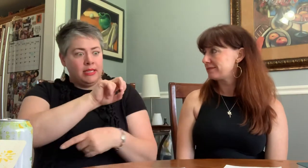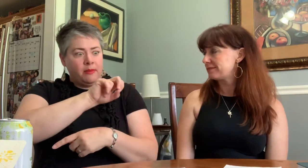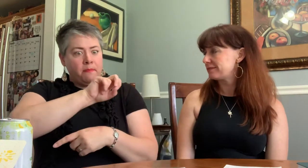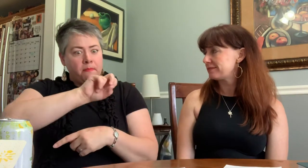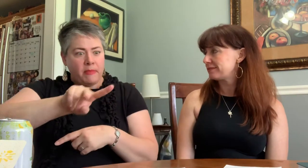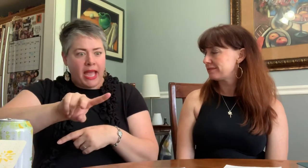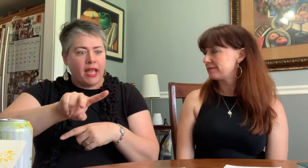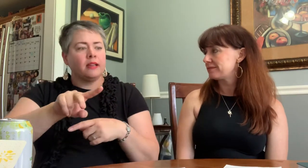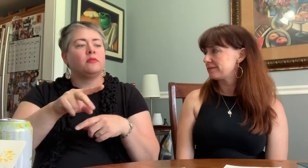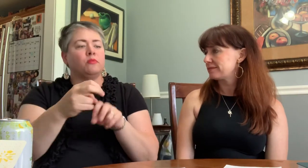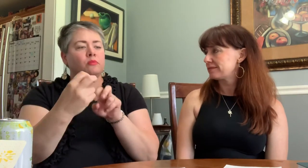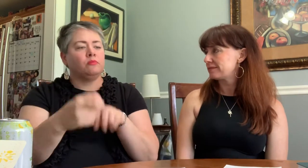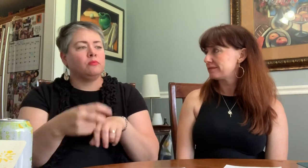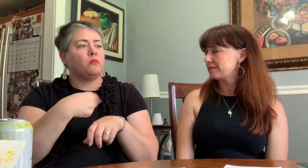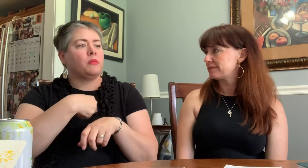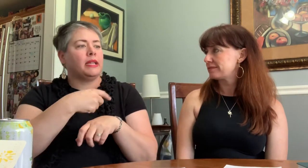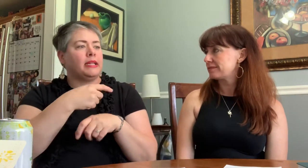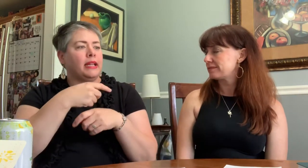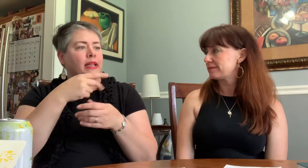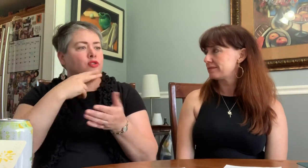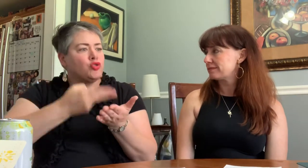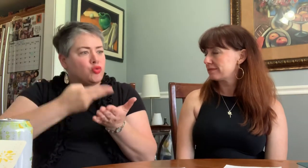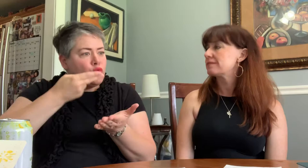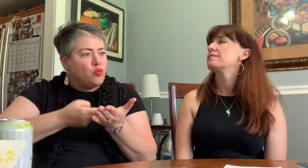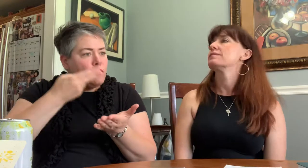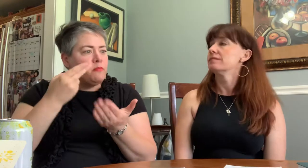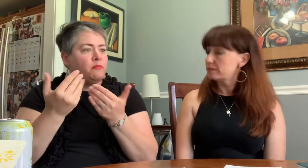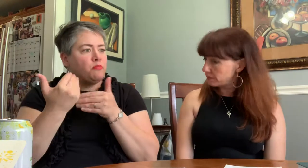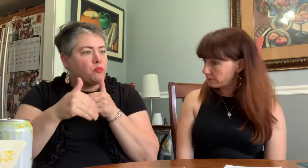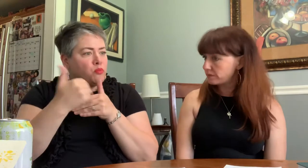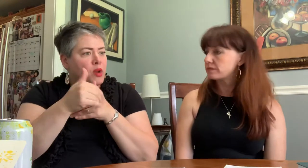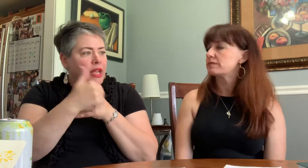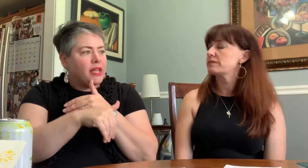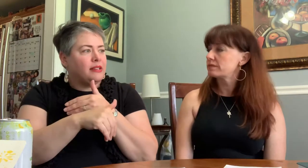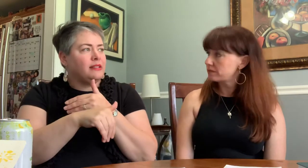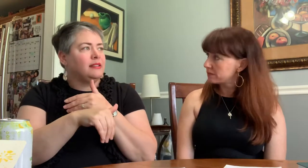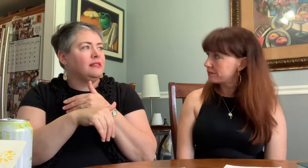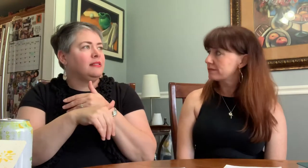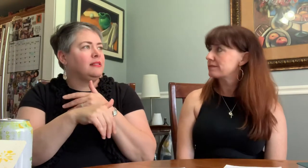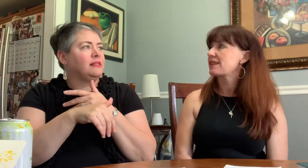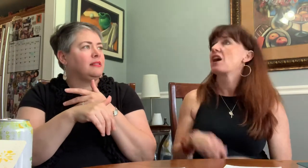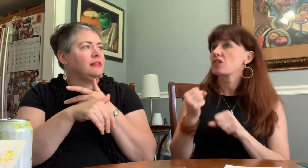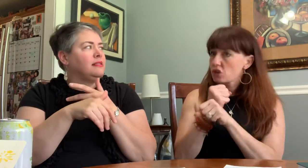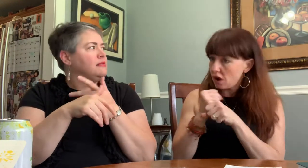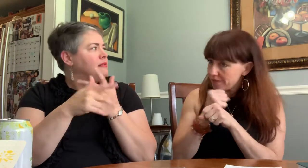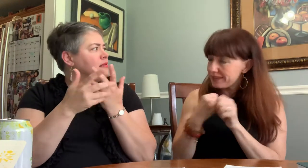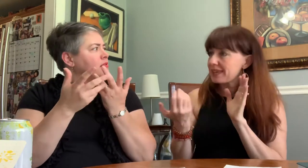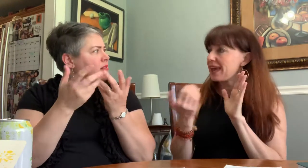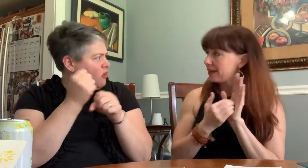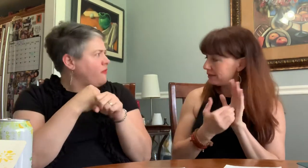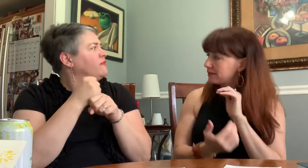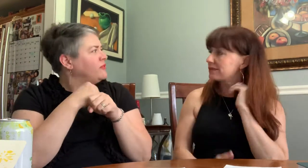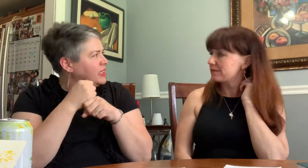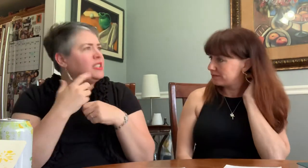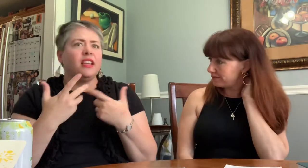We went back for soup, bread... coffee again.